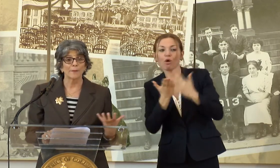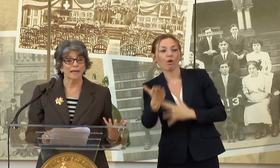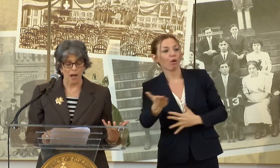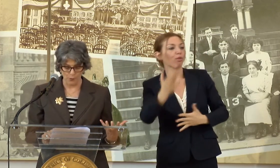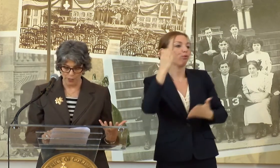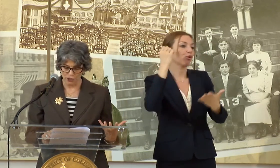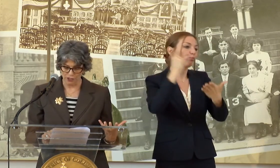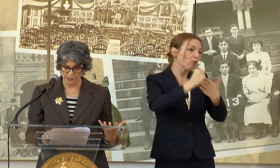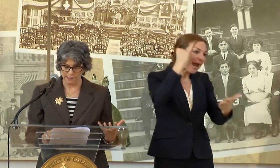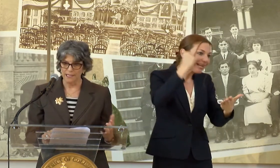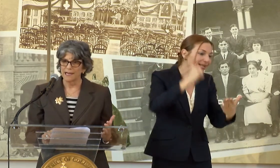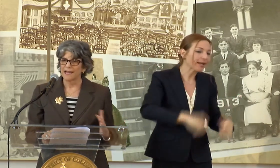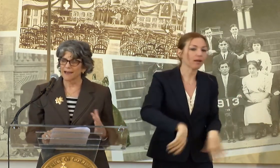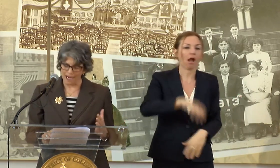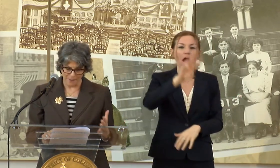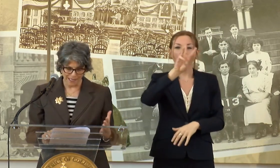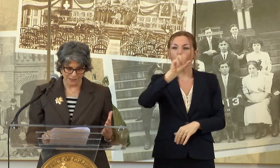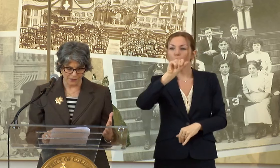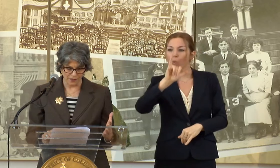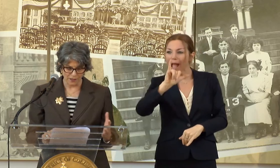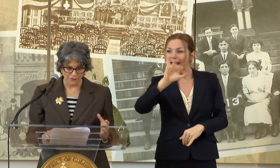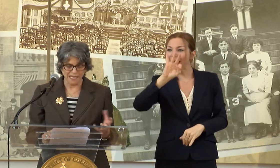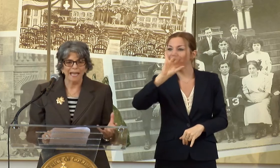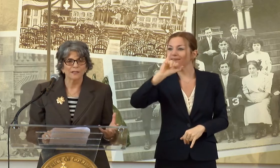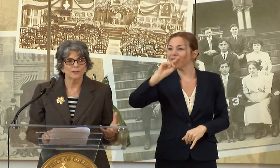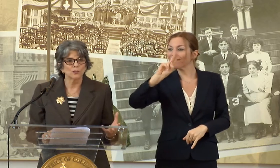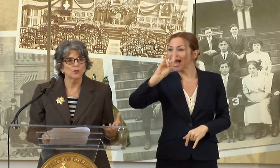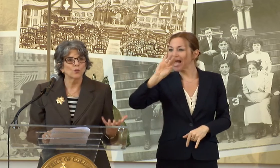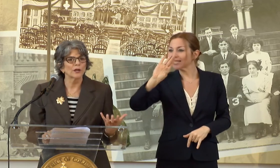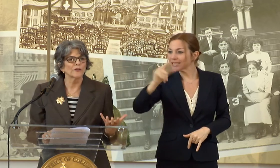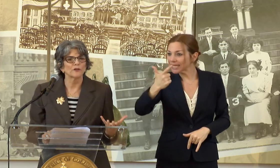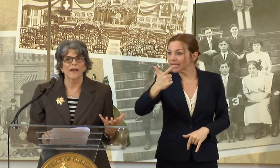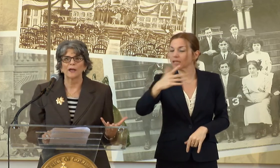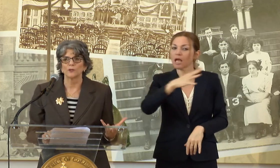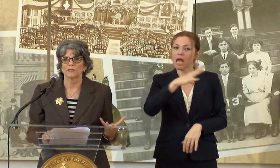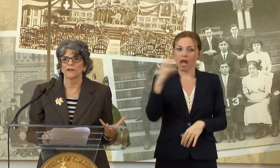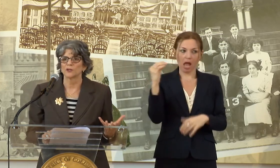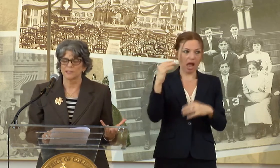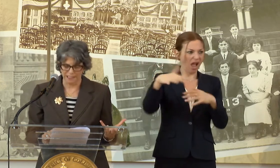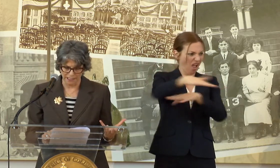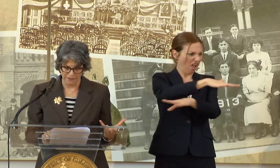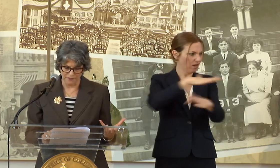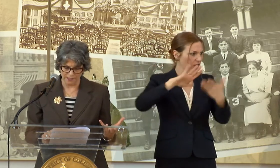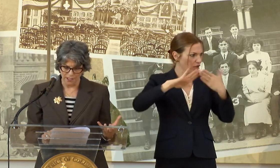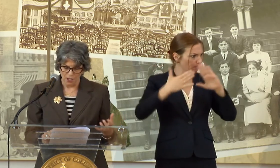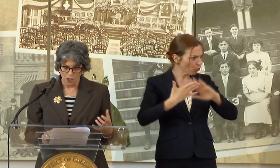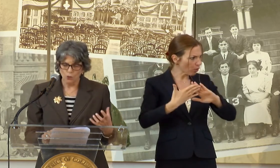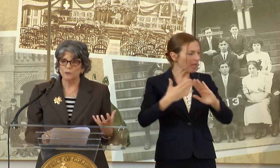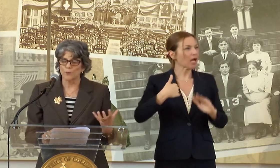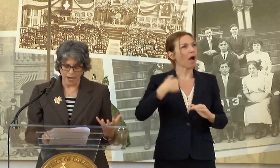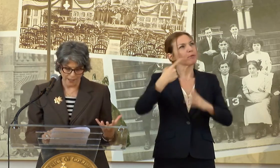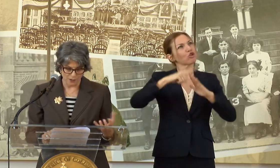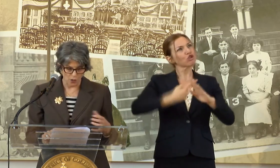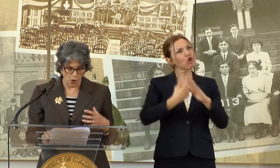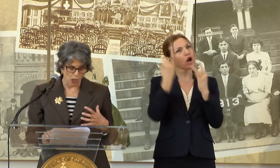PROGRAMMING AND OPERATIONS, AND I BEGAN TO THINK OF TENANTS WHO WEAR THEIR VALUES ON THEIR SLEEVES, WHOSE BRANDS ARE ALL